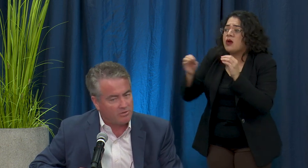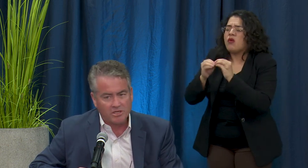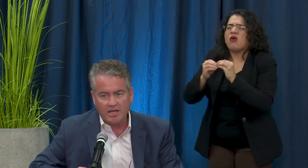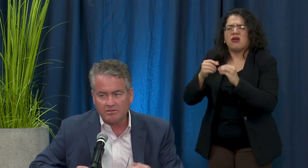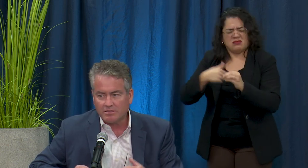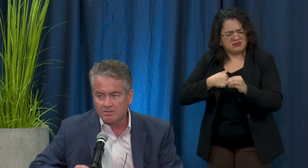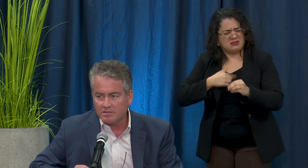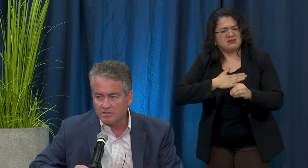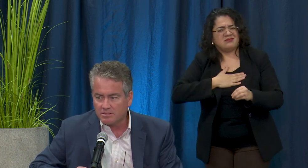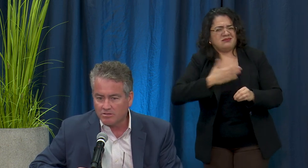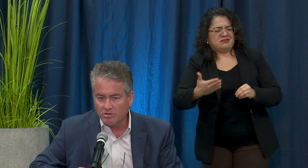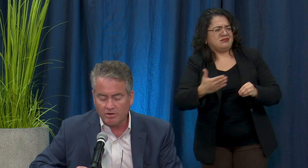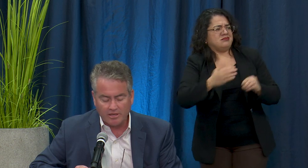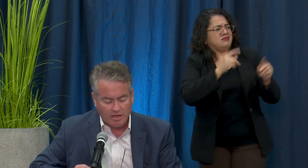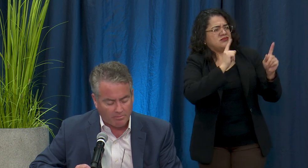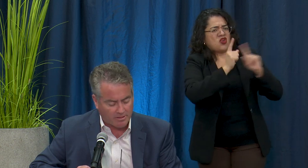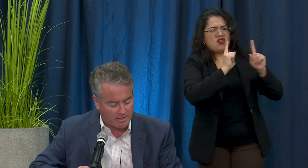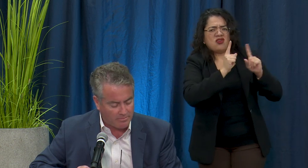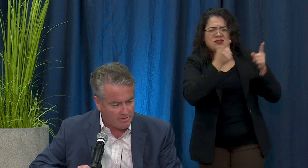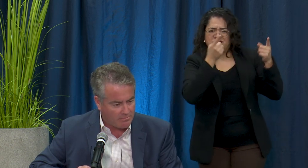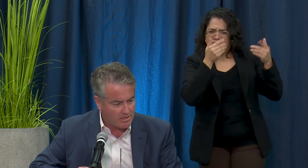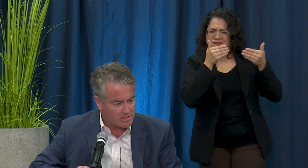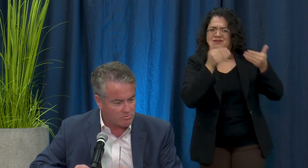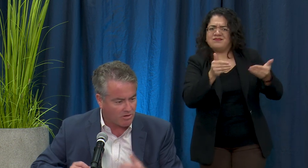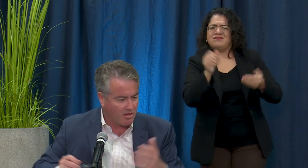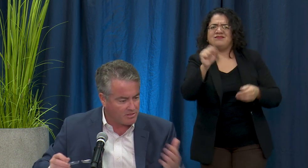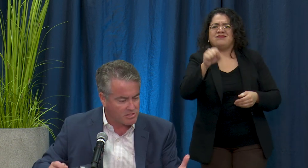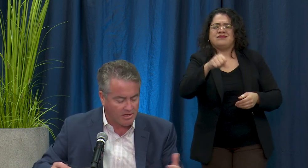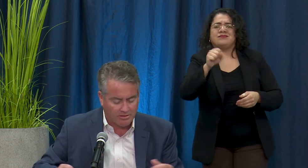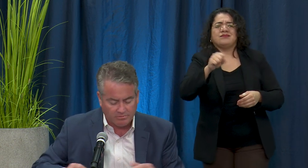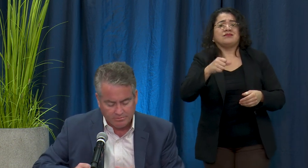in reaching out to New York and helping them because we're all in this together.